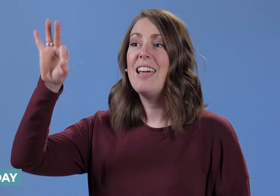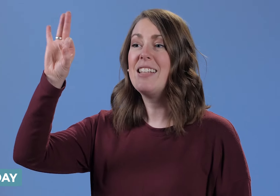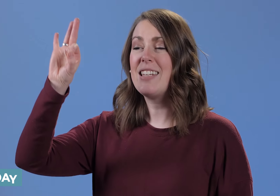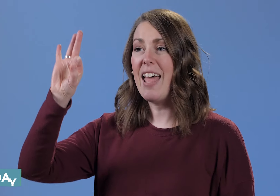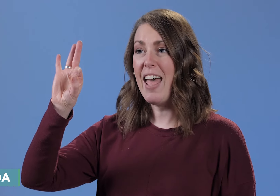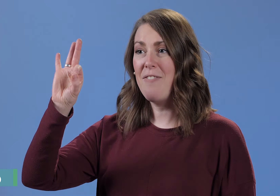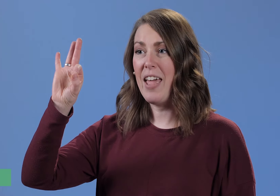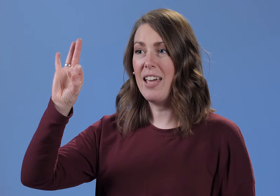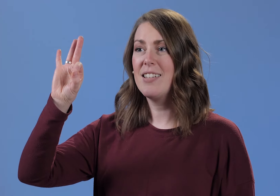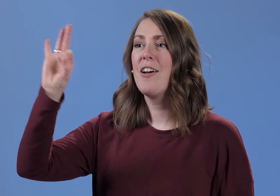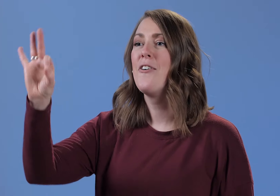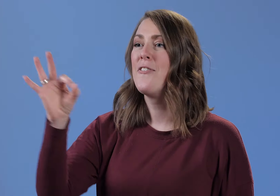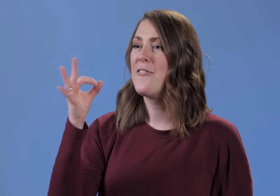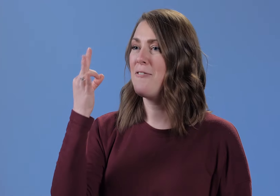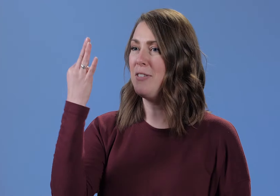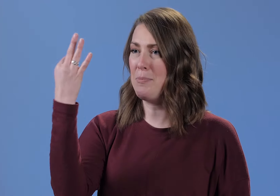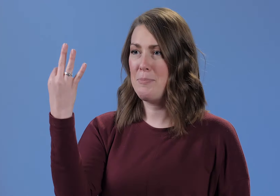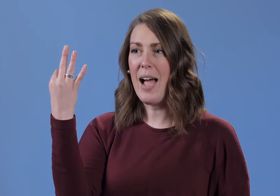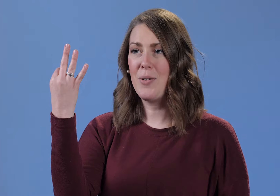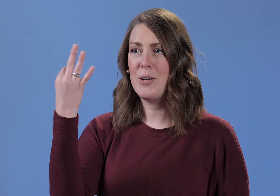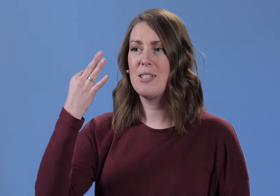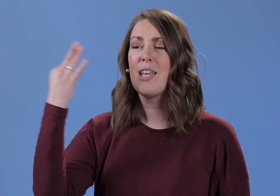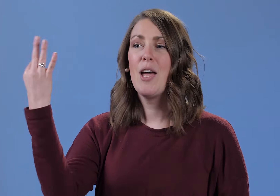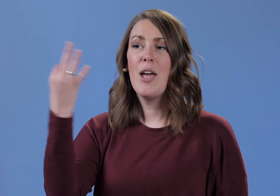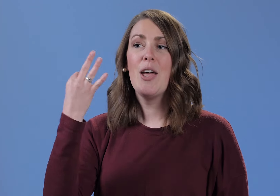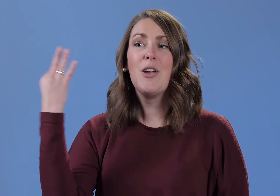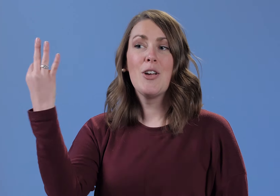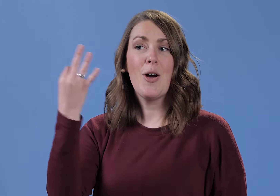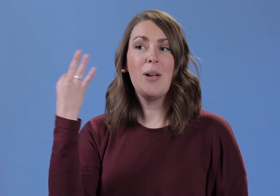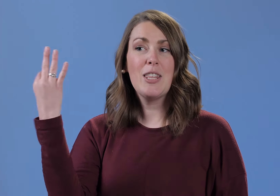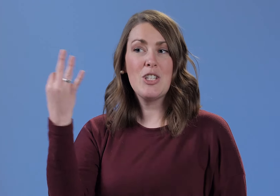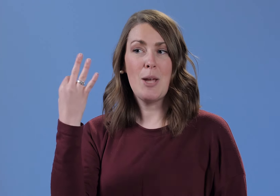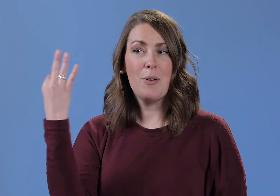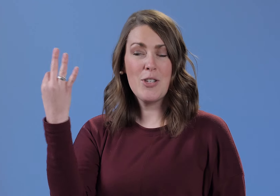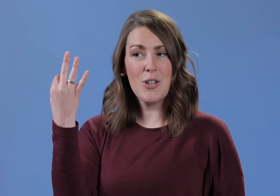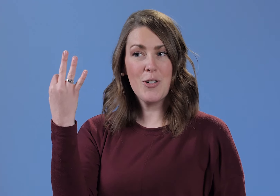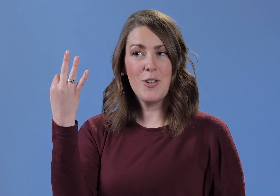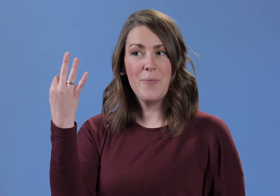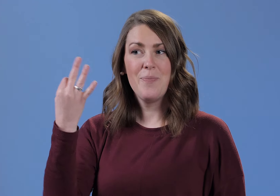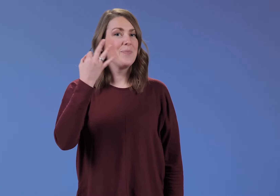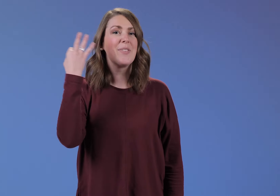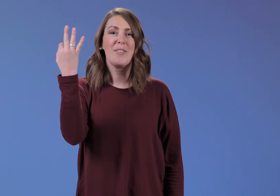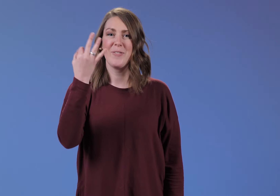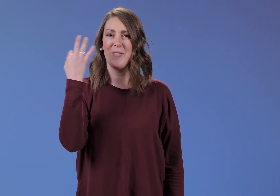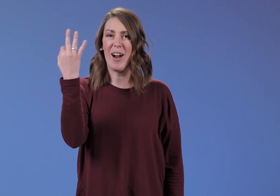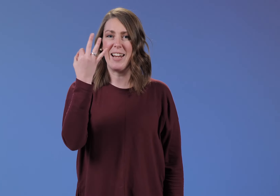It's an "F" hand flipped backwards going in the shape of a circle. FRIDAY